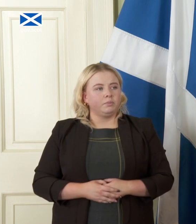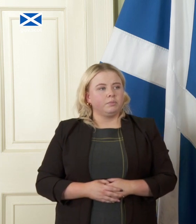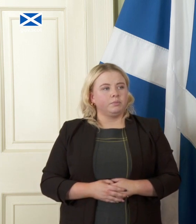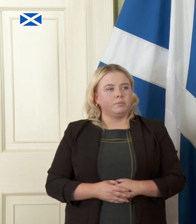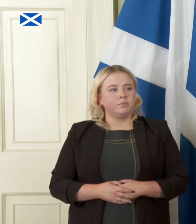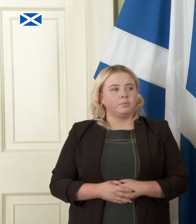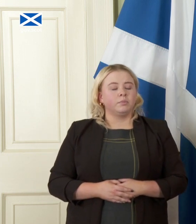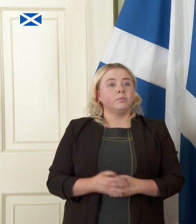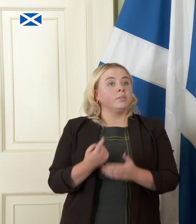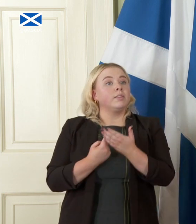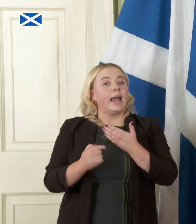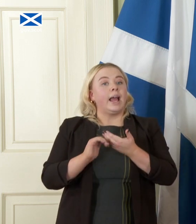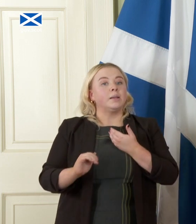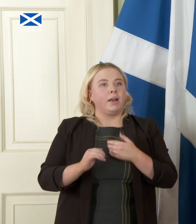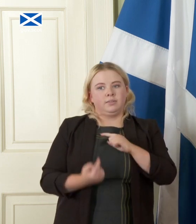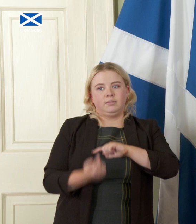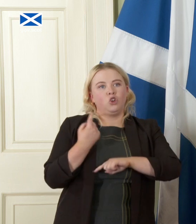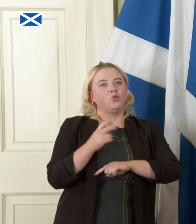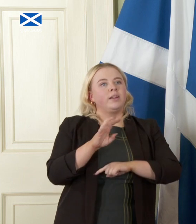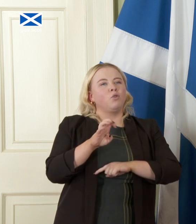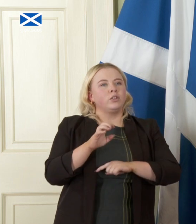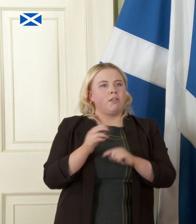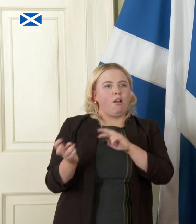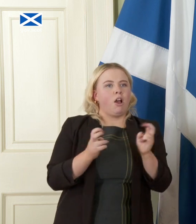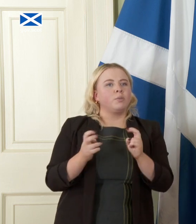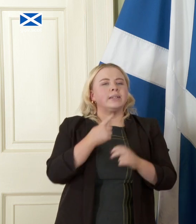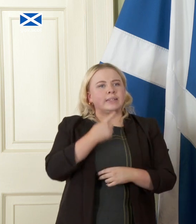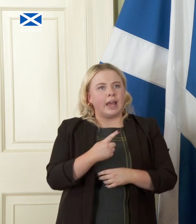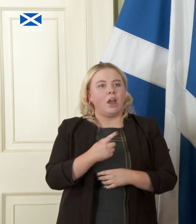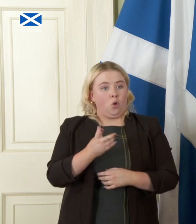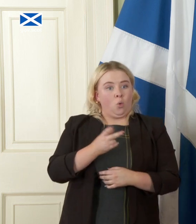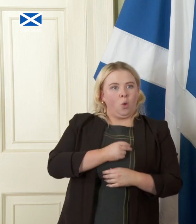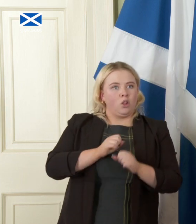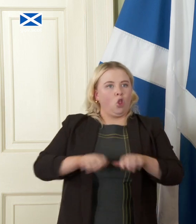independence case in 2014 was many people say won and lost on the independence case for the